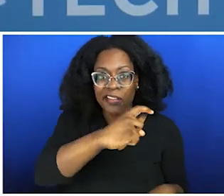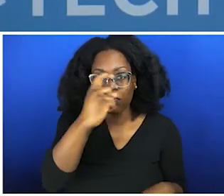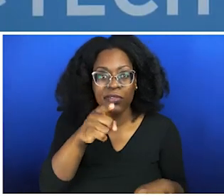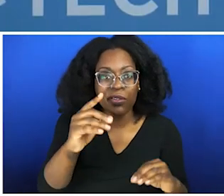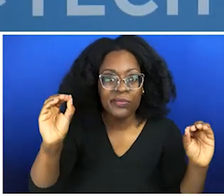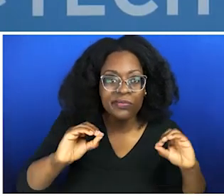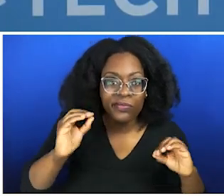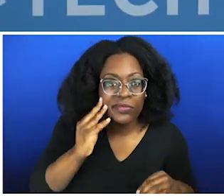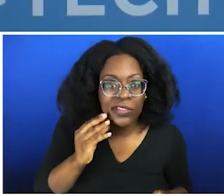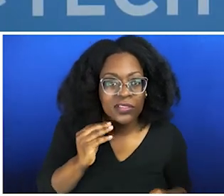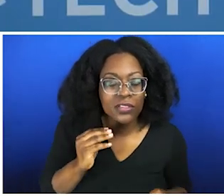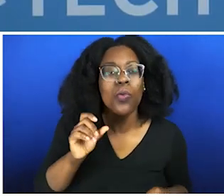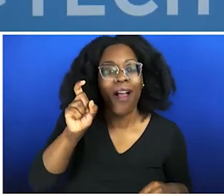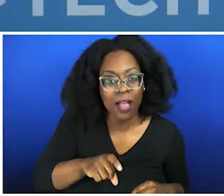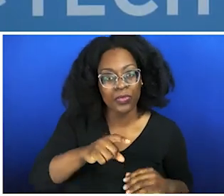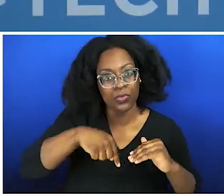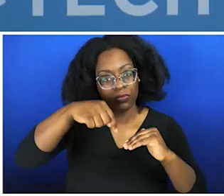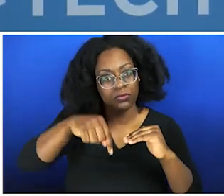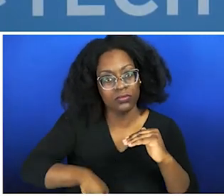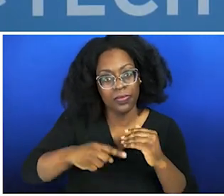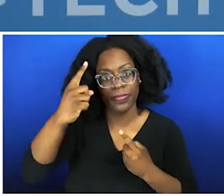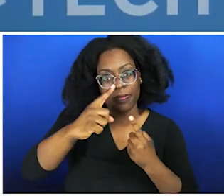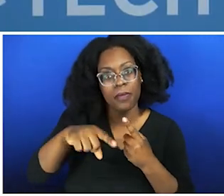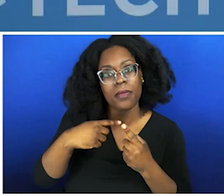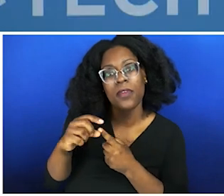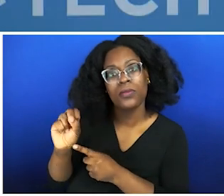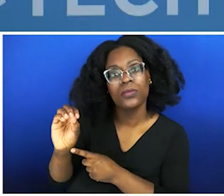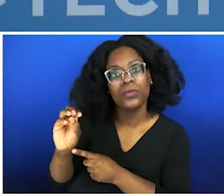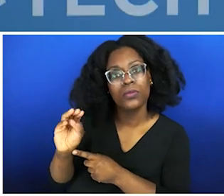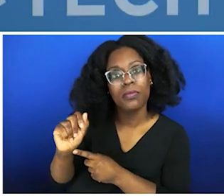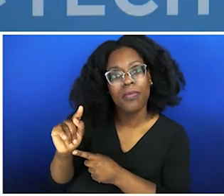the body, re-sensitizing your humanity, you're not talking about anything. There's a really